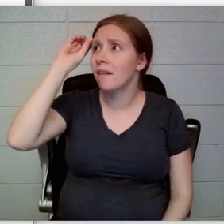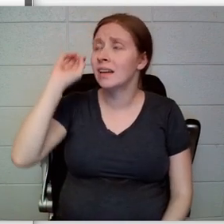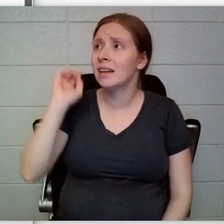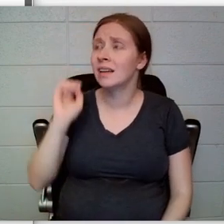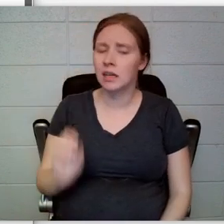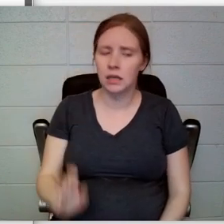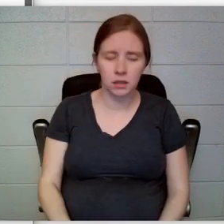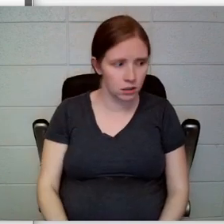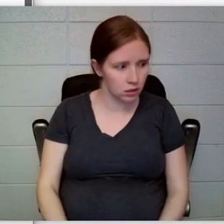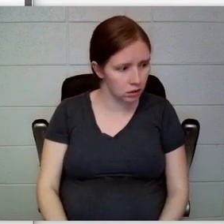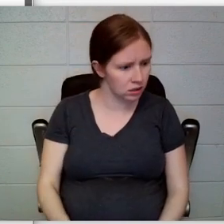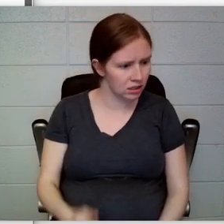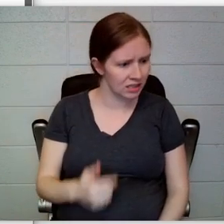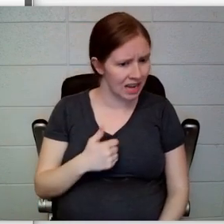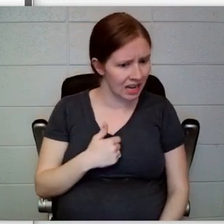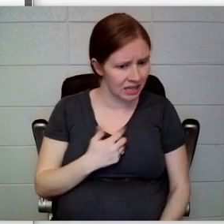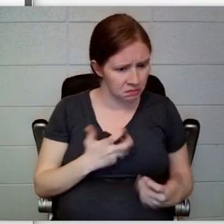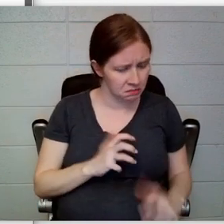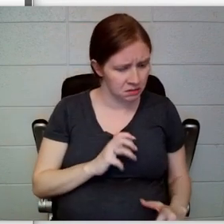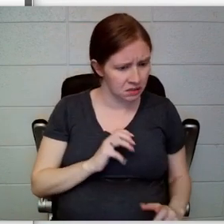her way out of playing his bride, but she didn’t want to